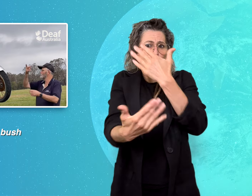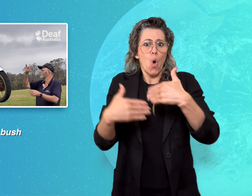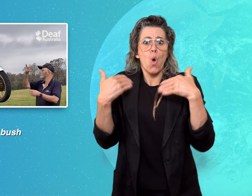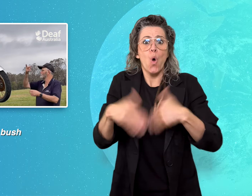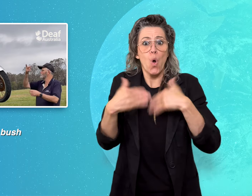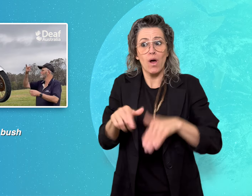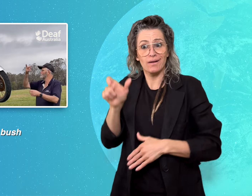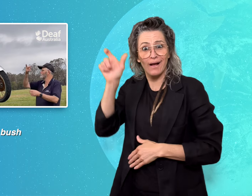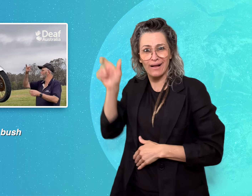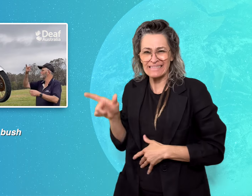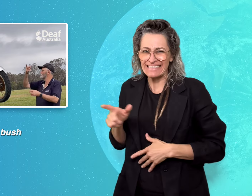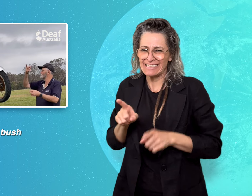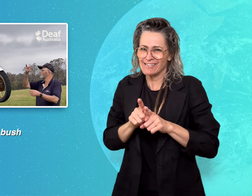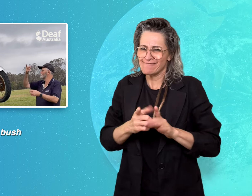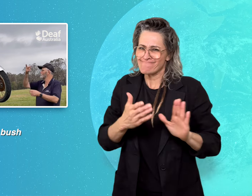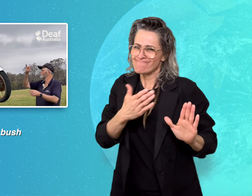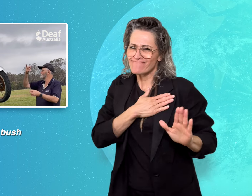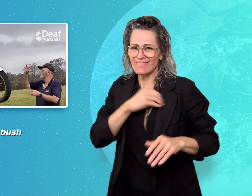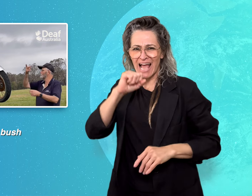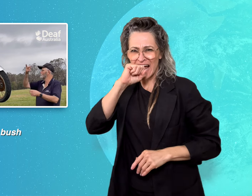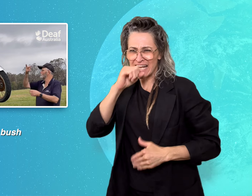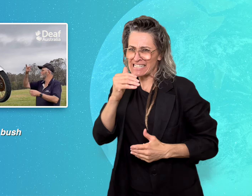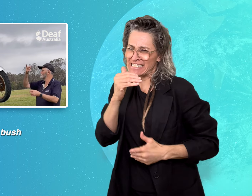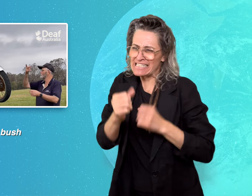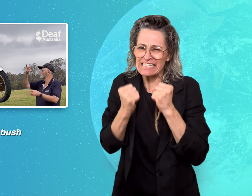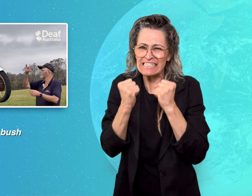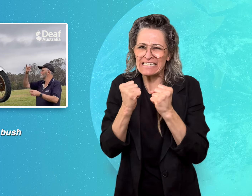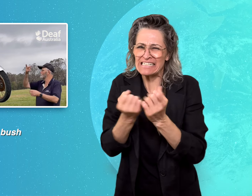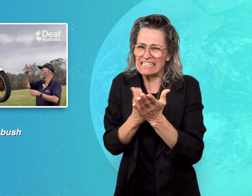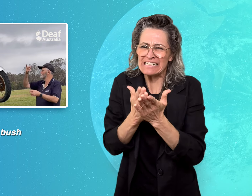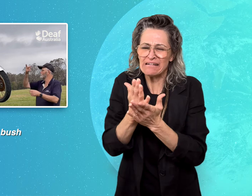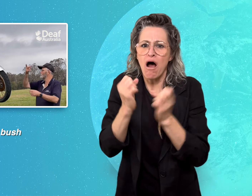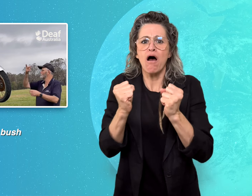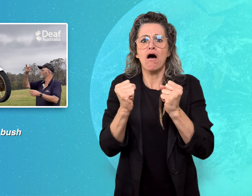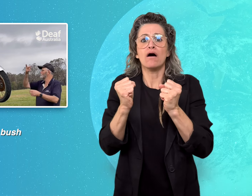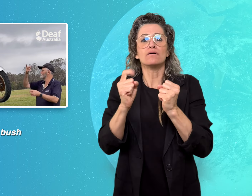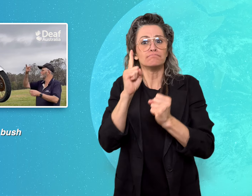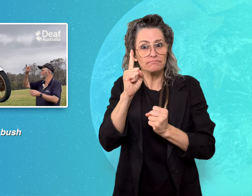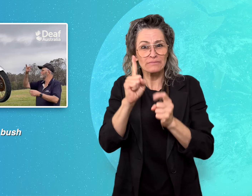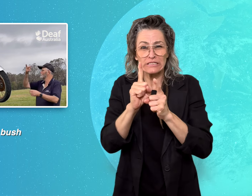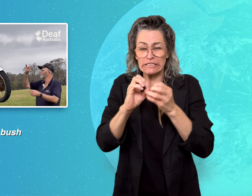bushfire in January 2020, but he got through it,